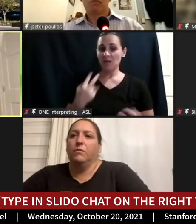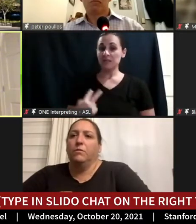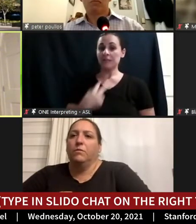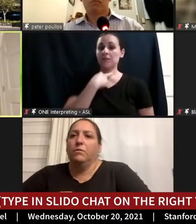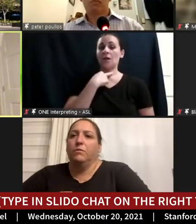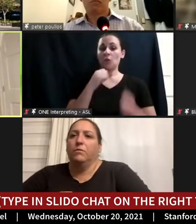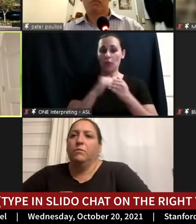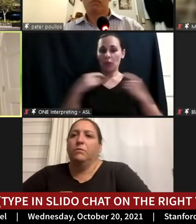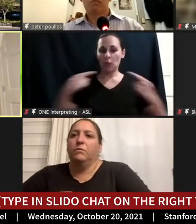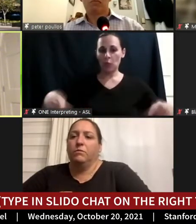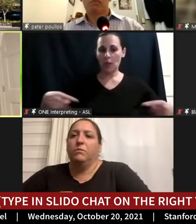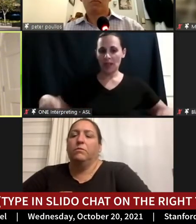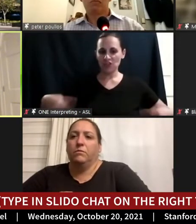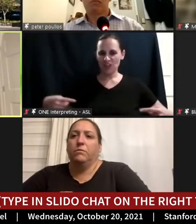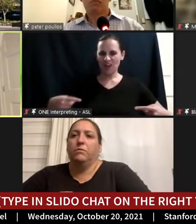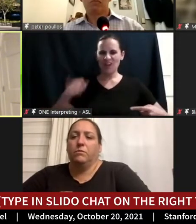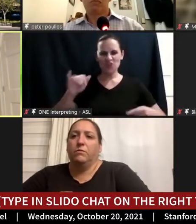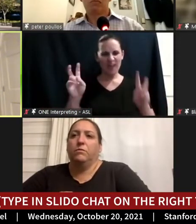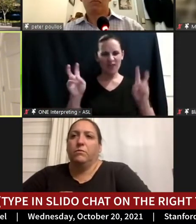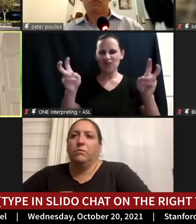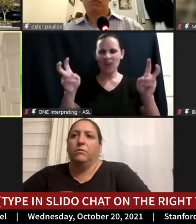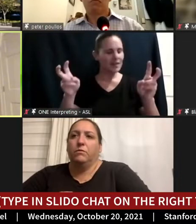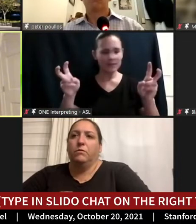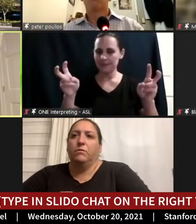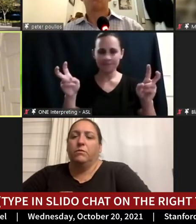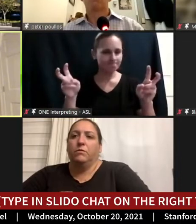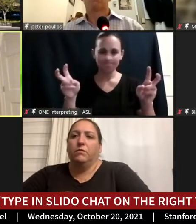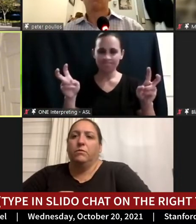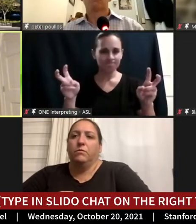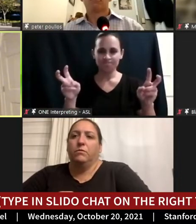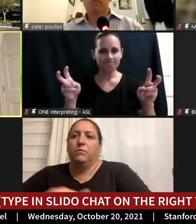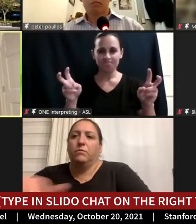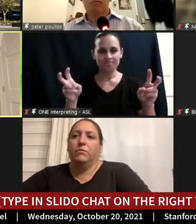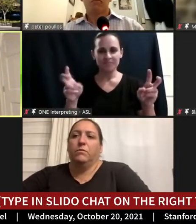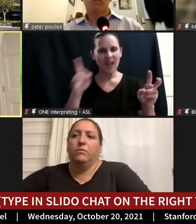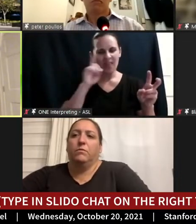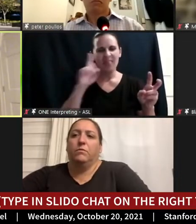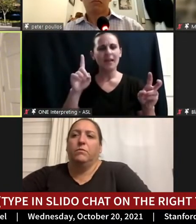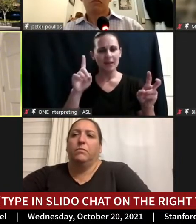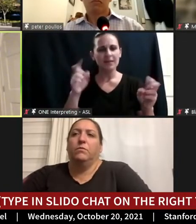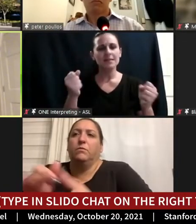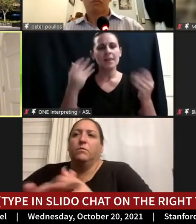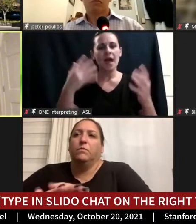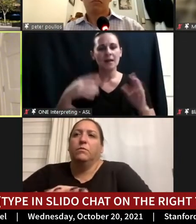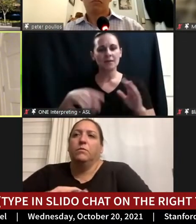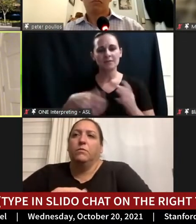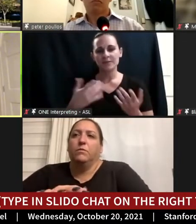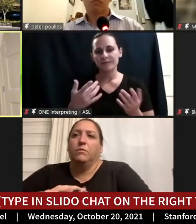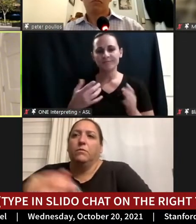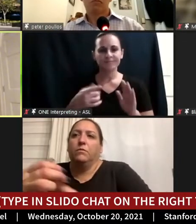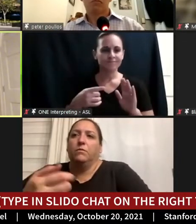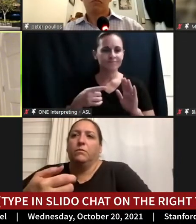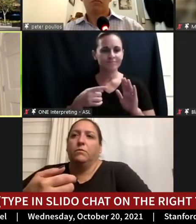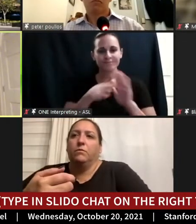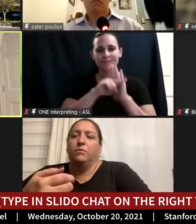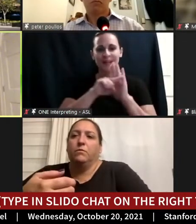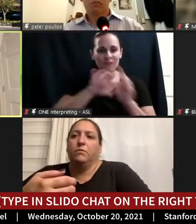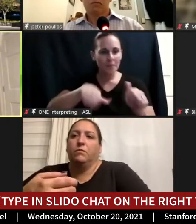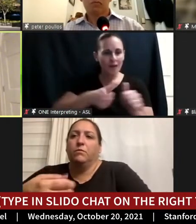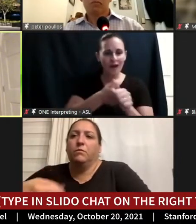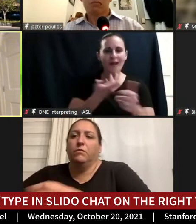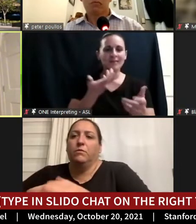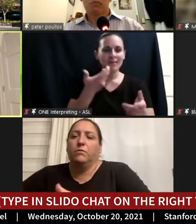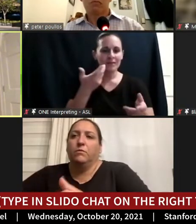phrases like that bring with it a lot of bias and judgment toward someone who has experience